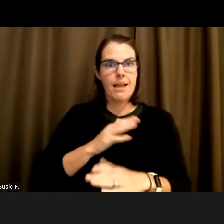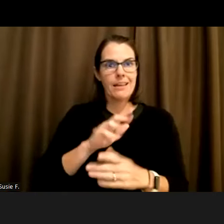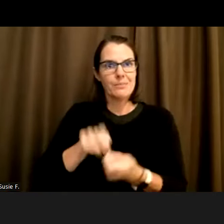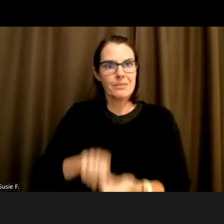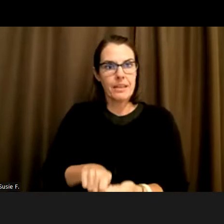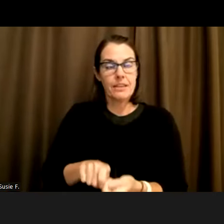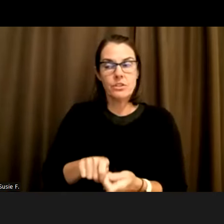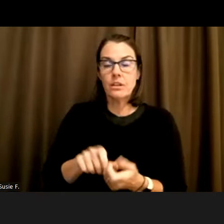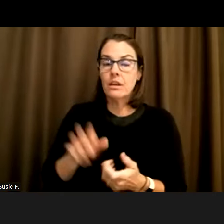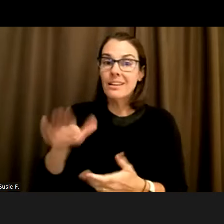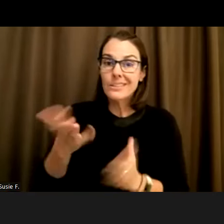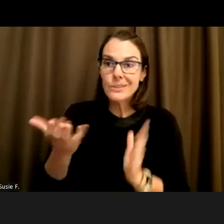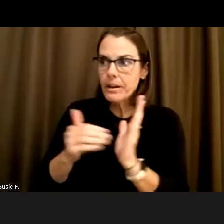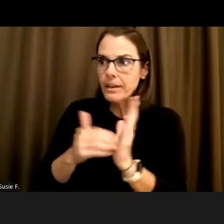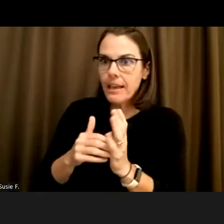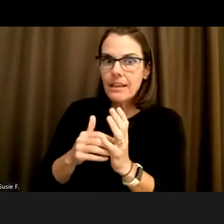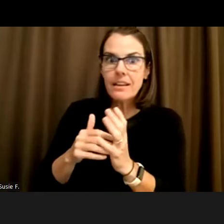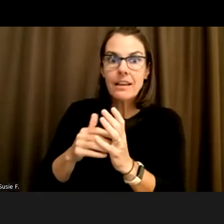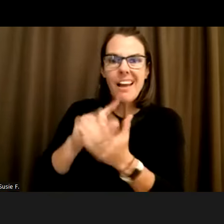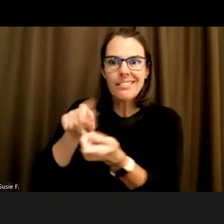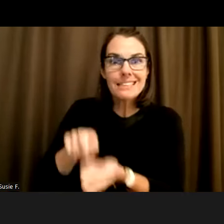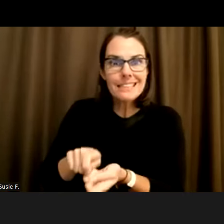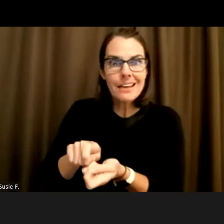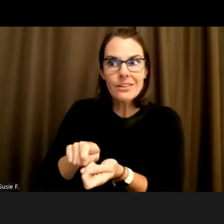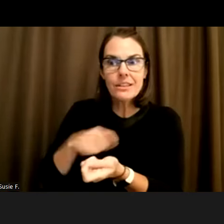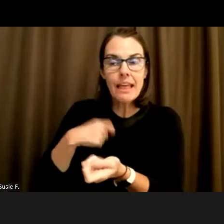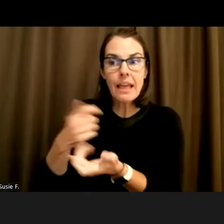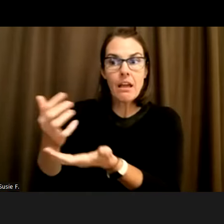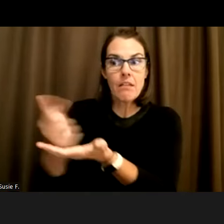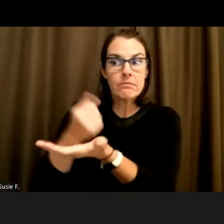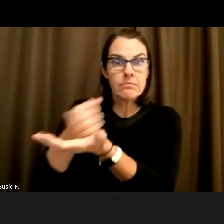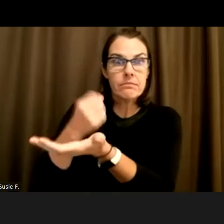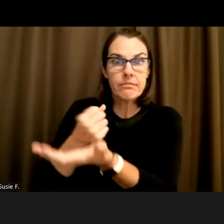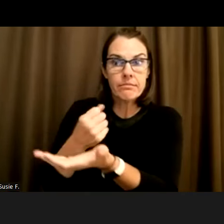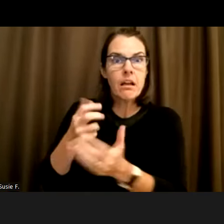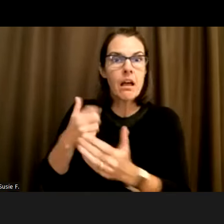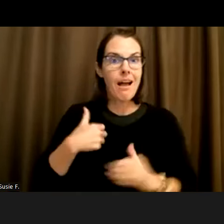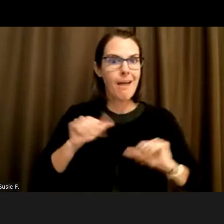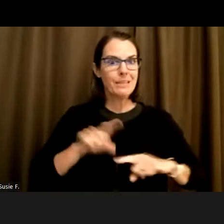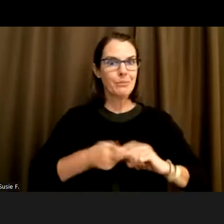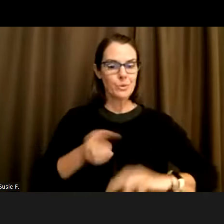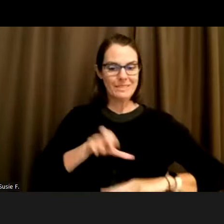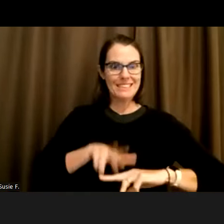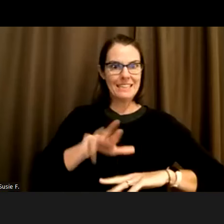I was able to sit in that chair and they'd already worked it all out. And it was such an incredible